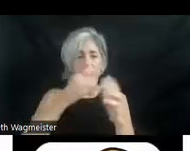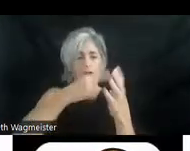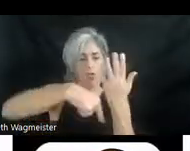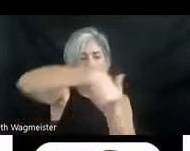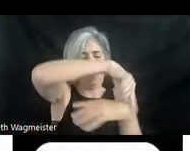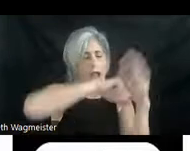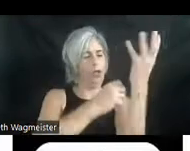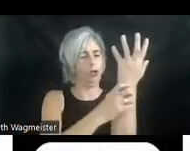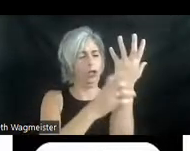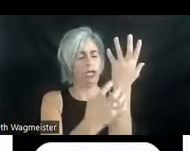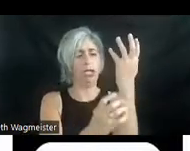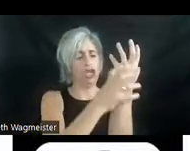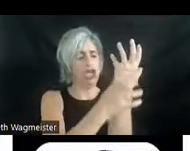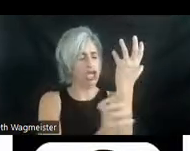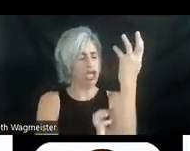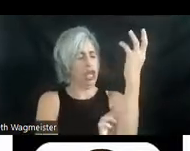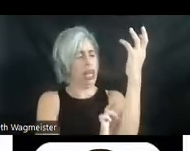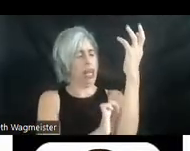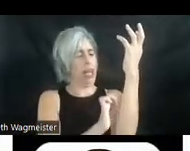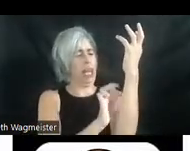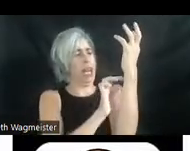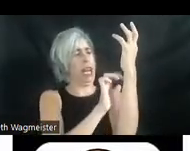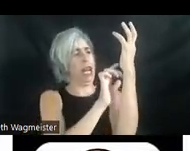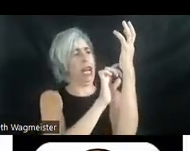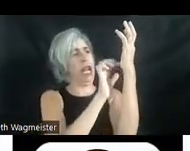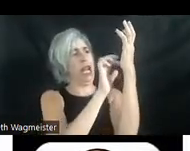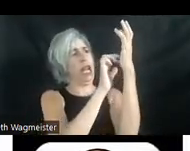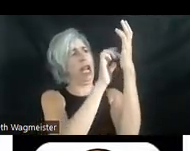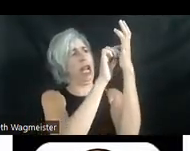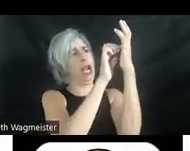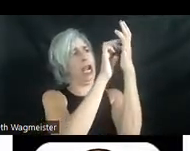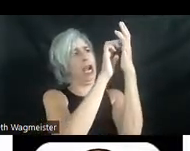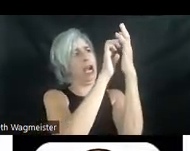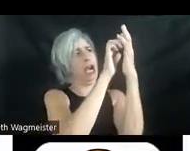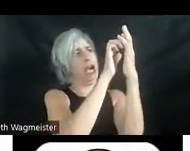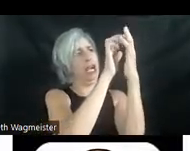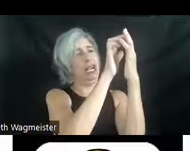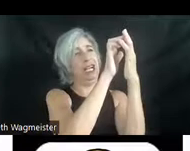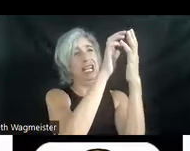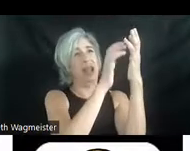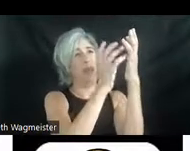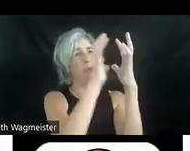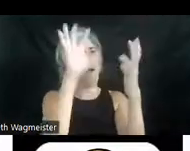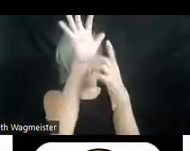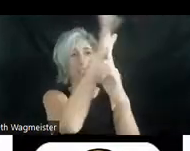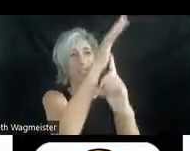uses his arms to pull himself higher. He rises into thicker foliage and holds on to tangles